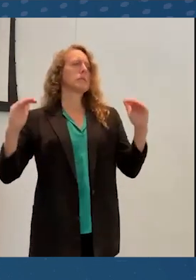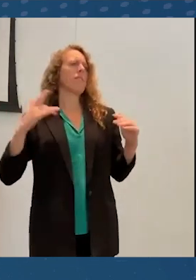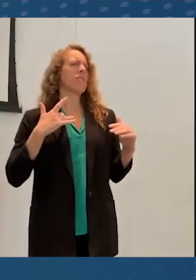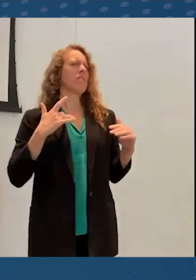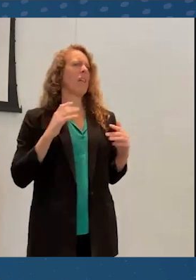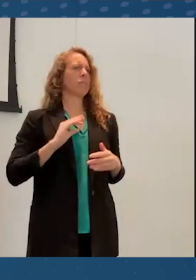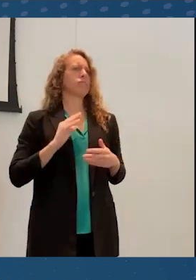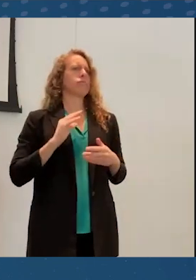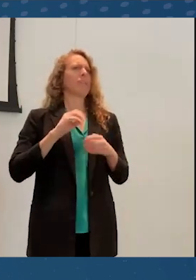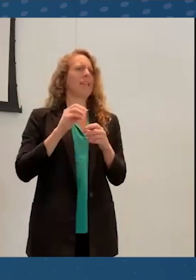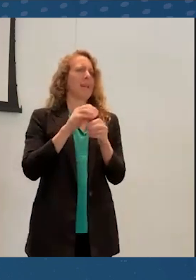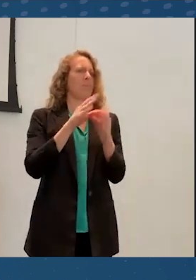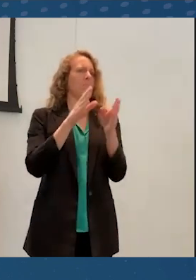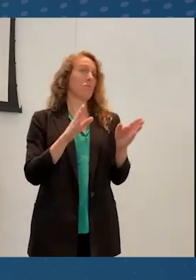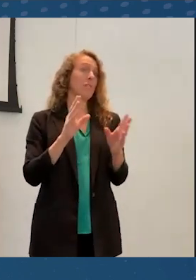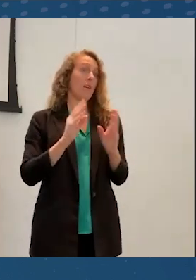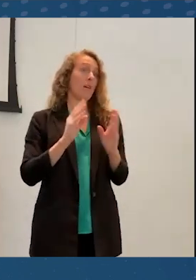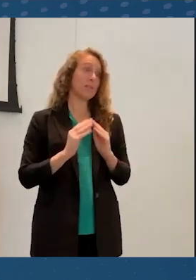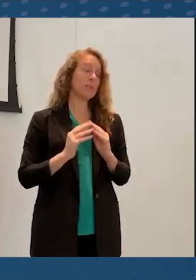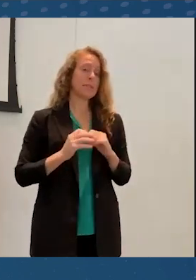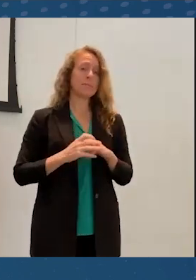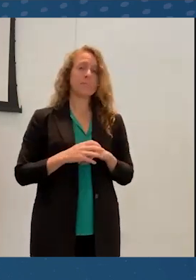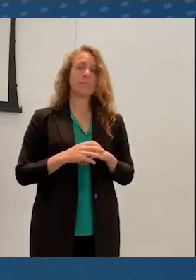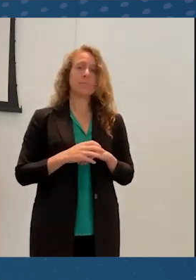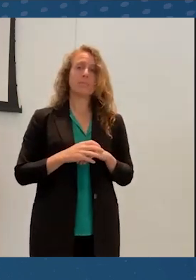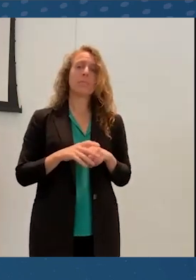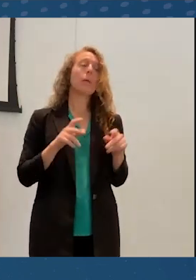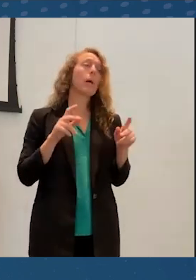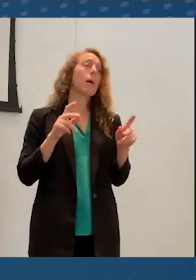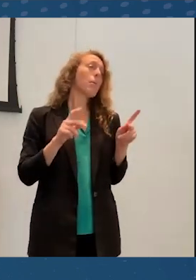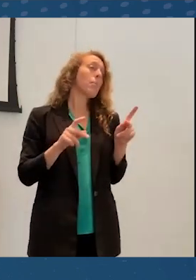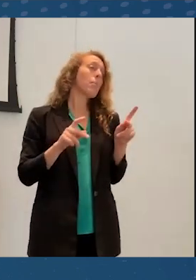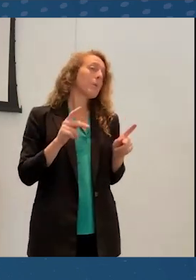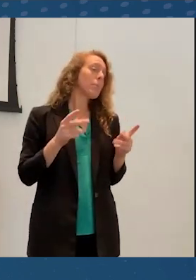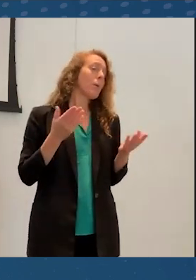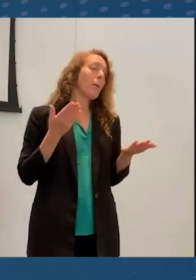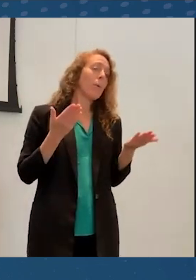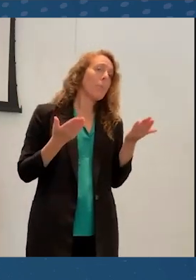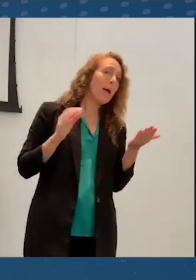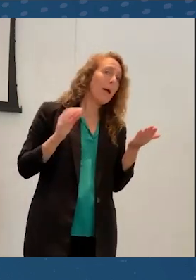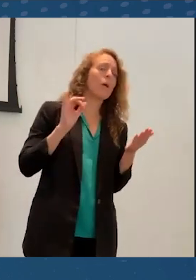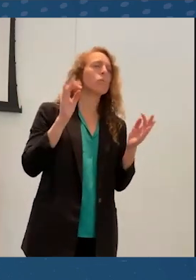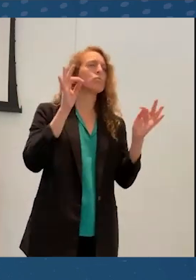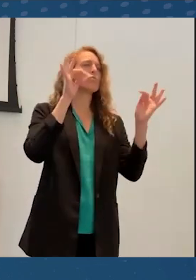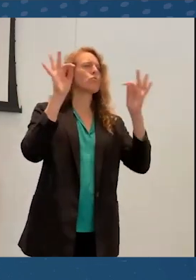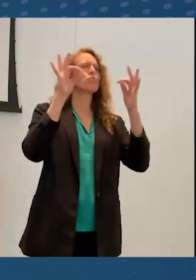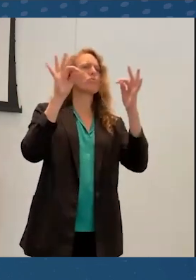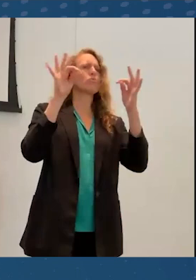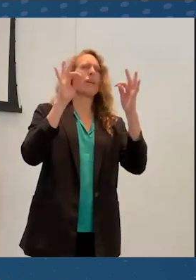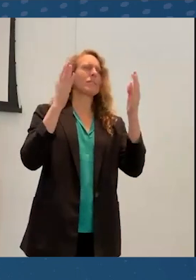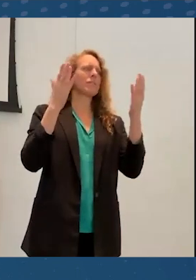So people may also be distracted by what's happening in their environment.